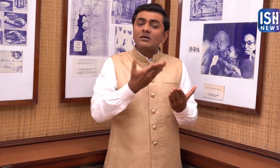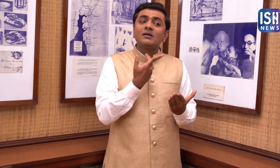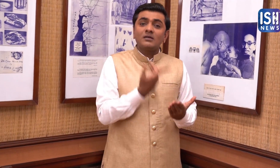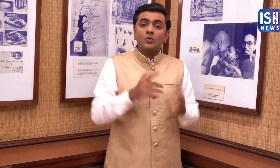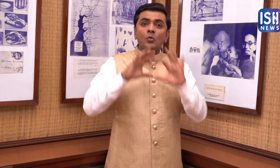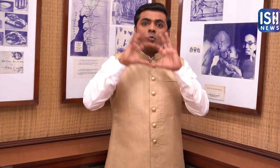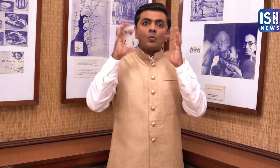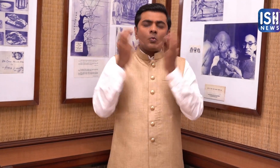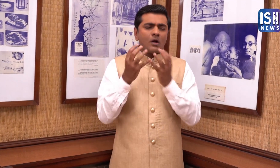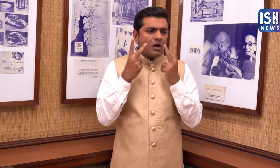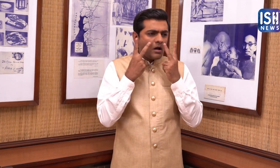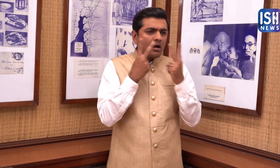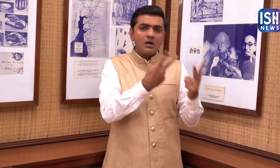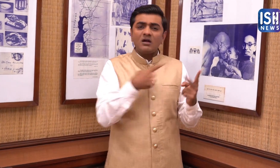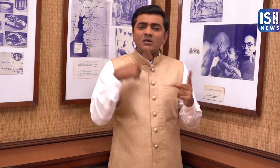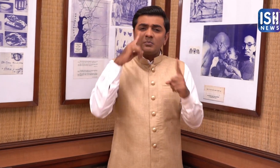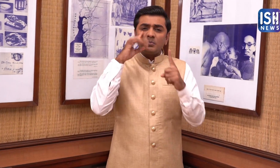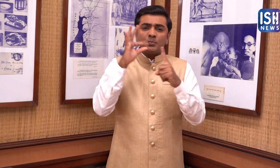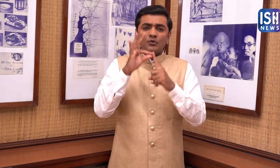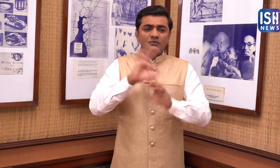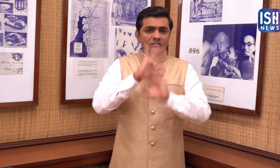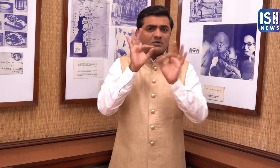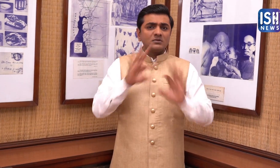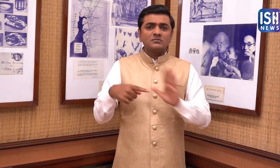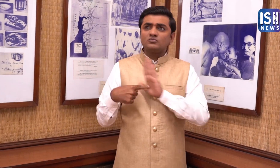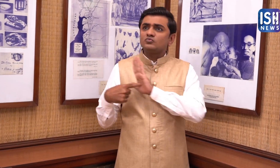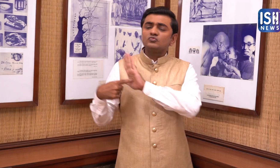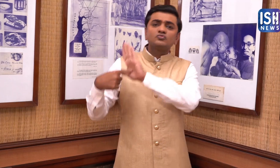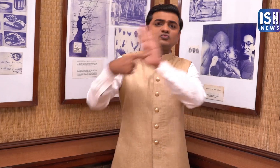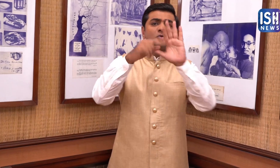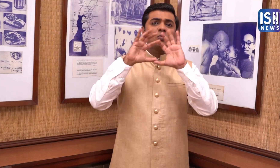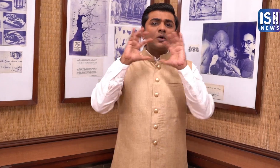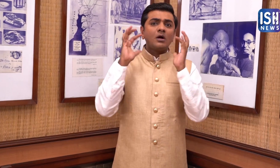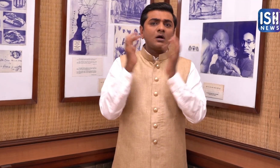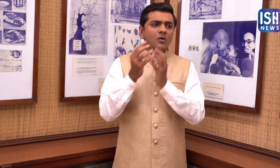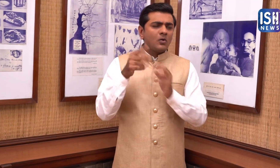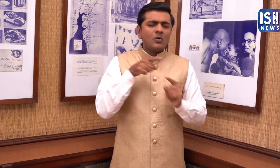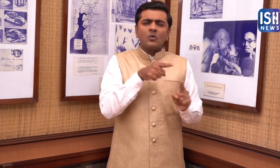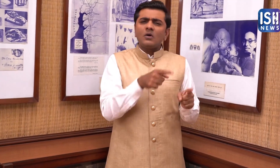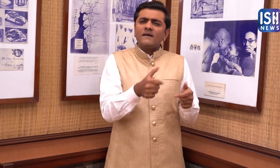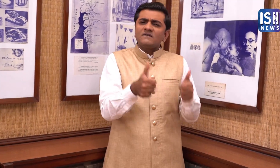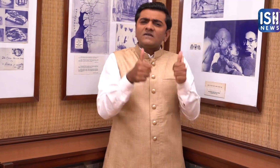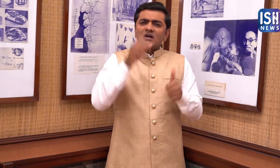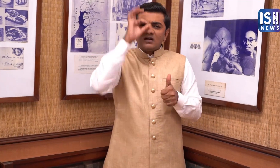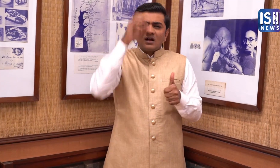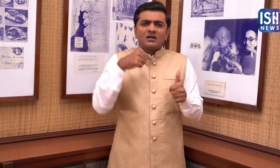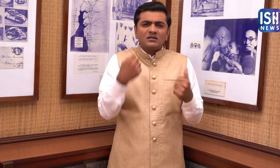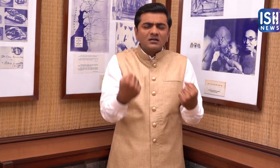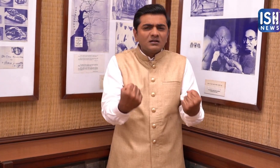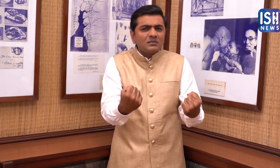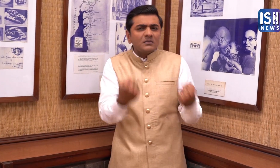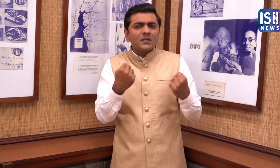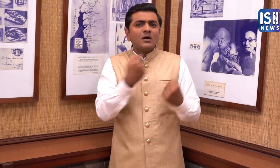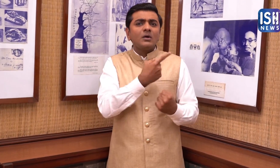This was proof to the world of Gandhiji's power.